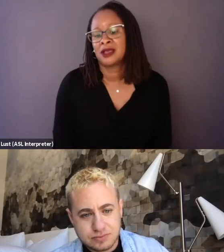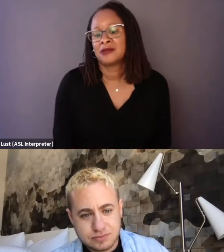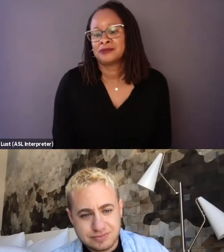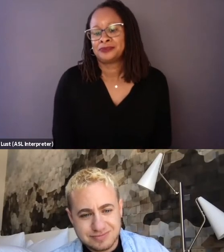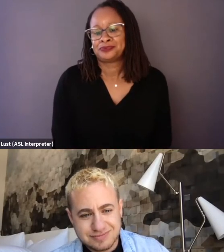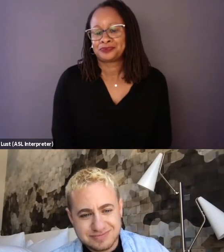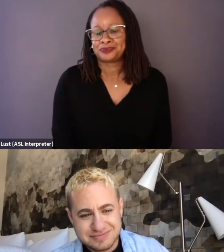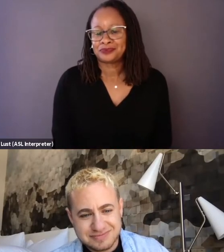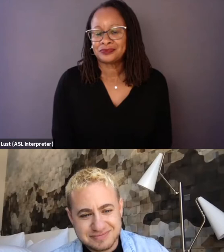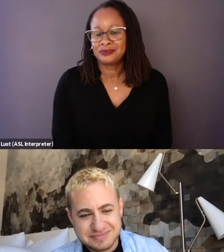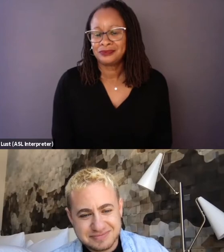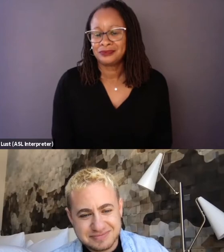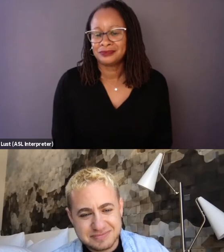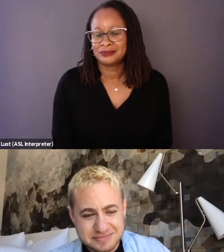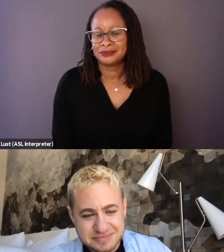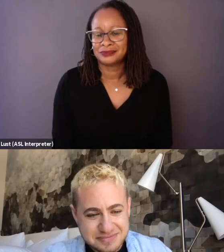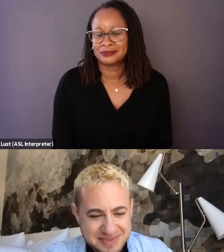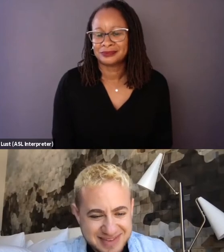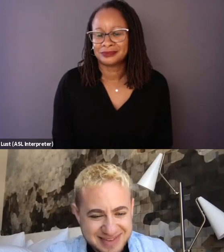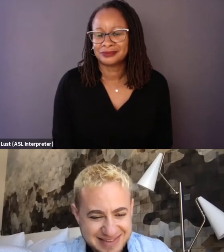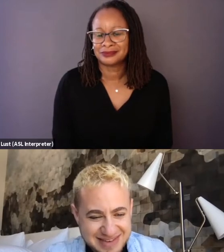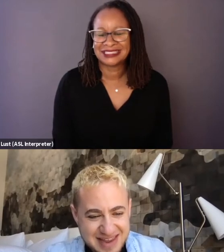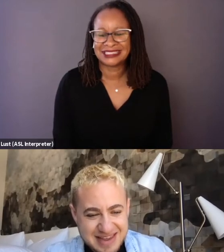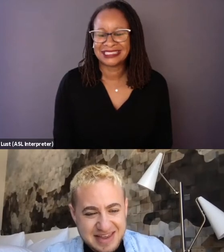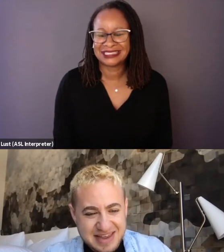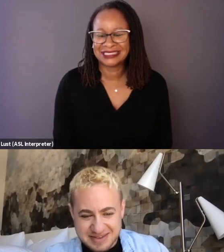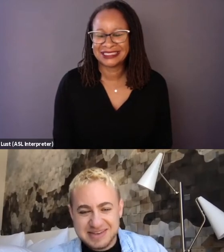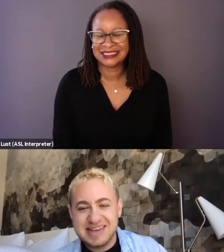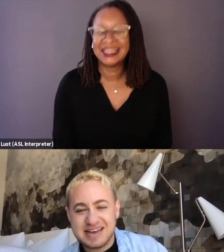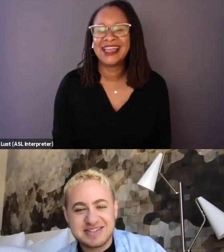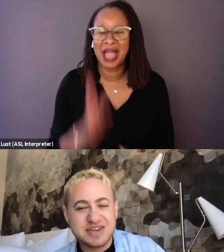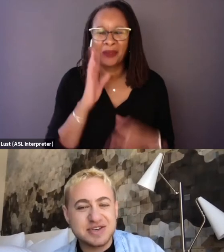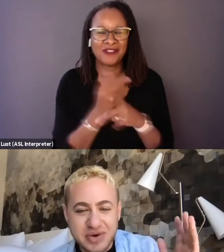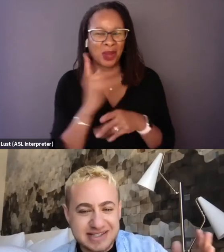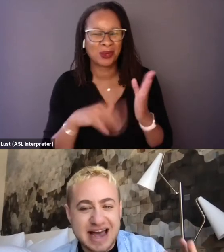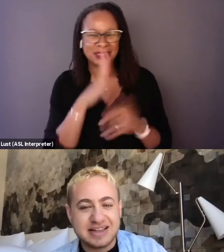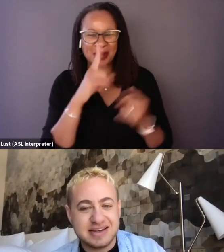That came in and out, so, Alex, I'll let you start it and jump in once I figured out what we're talking about. Yes, you'll know exactly.